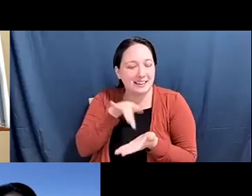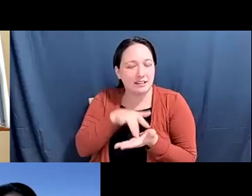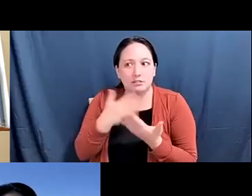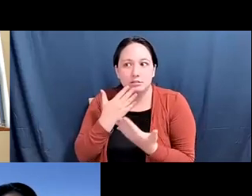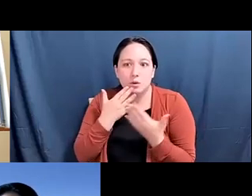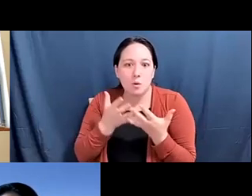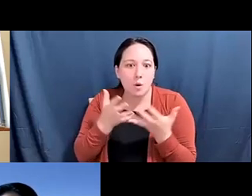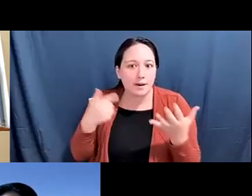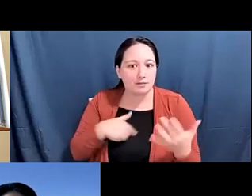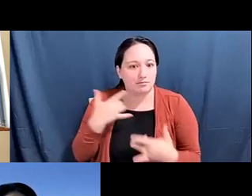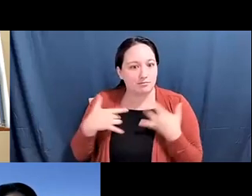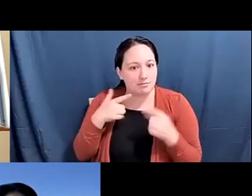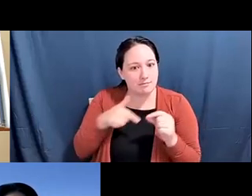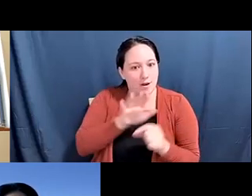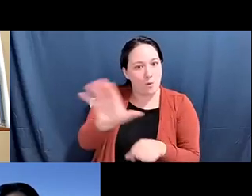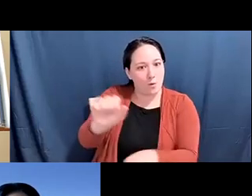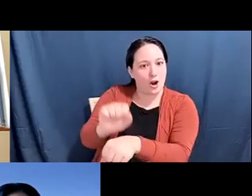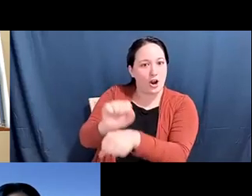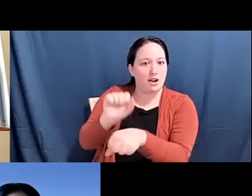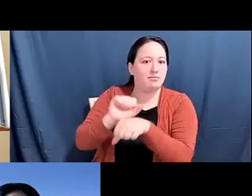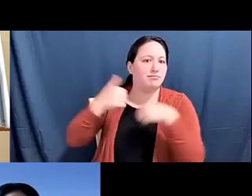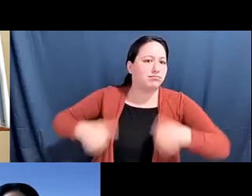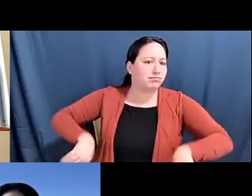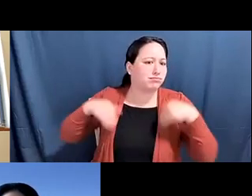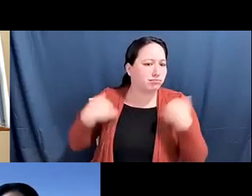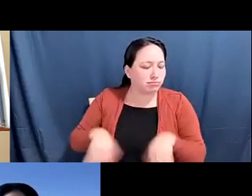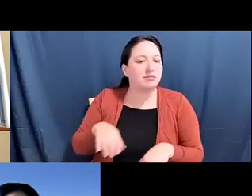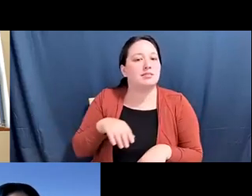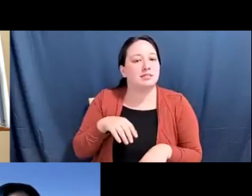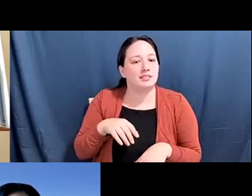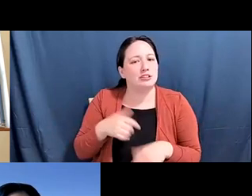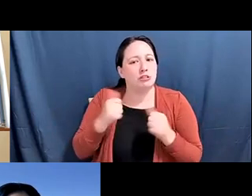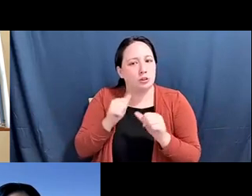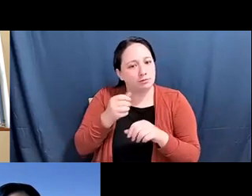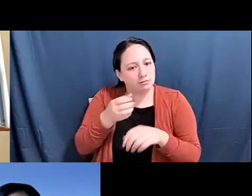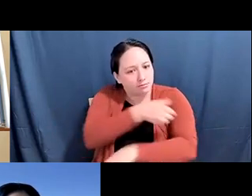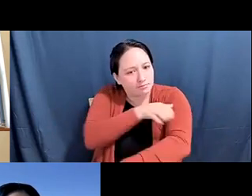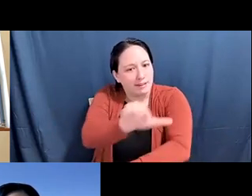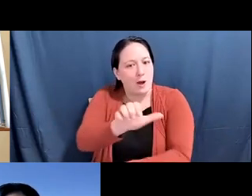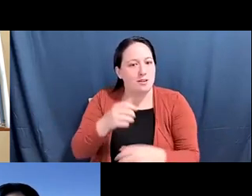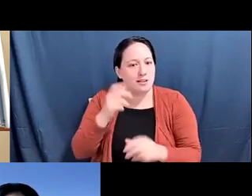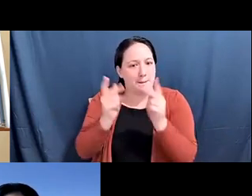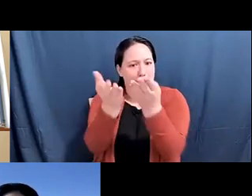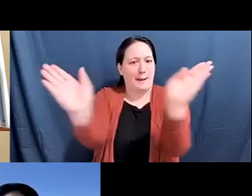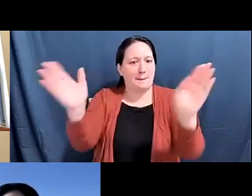Diane Fujino: work you do for history and the public good and that's very connected to the kind of work that we hope our book does.